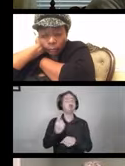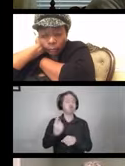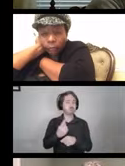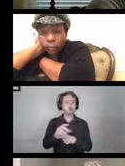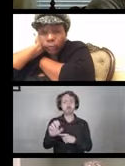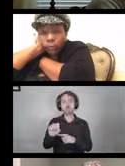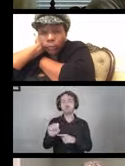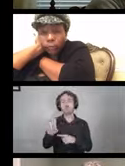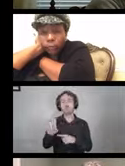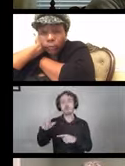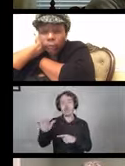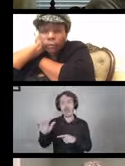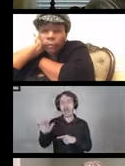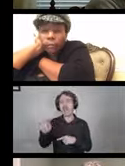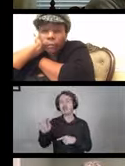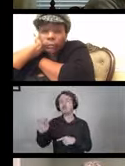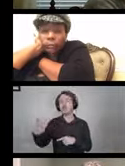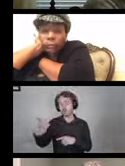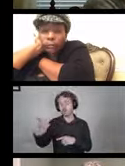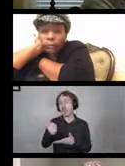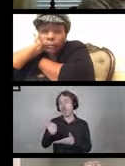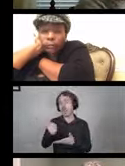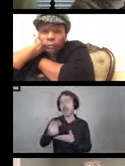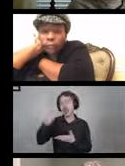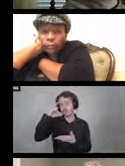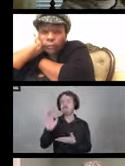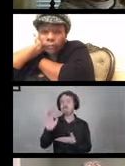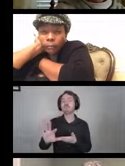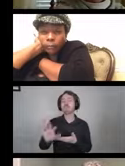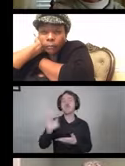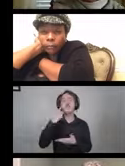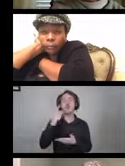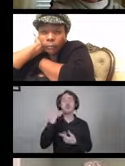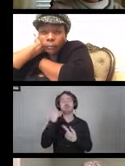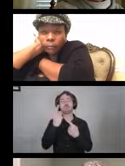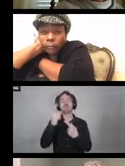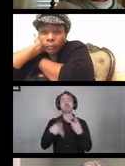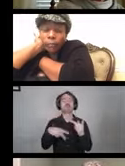We have helpful tips when it comes to what you need